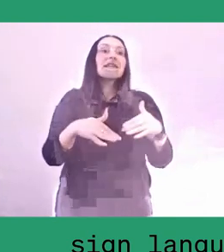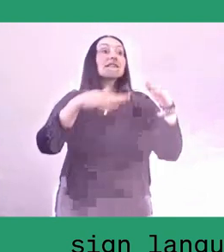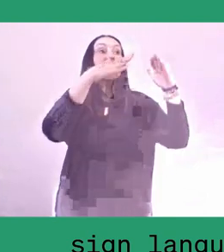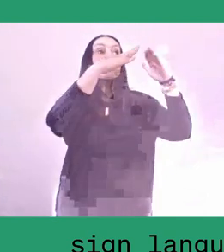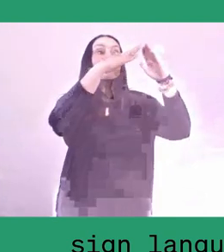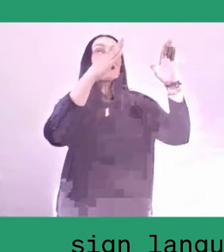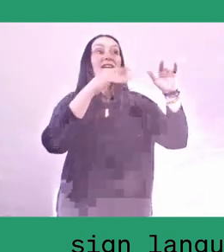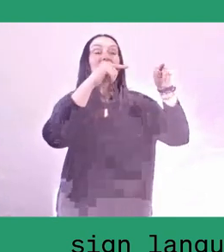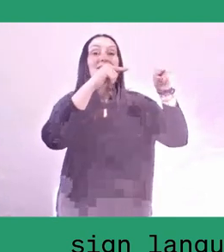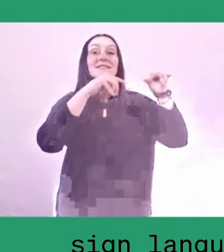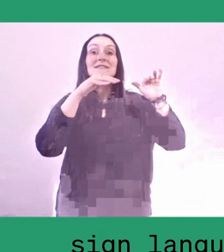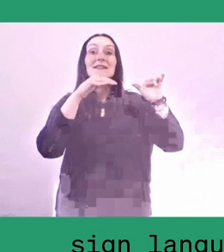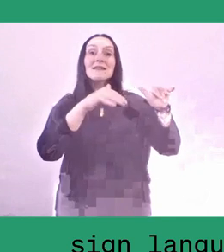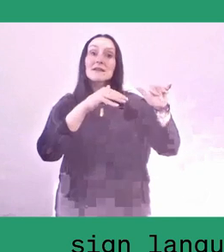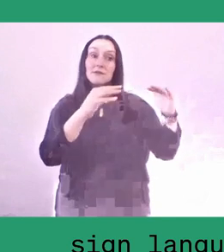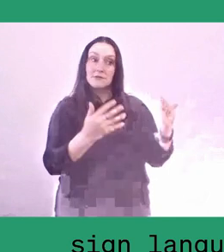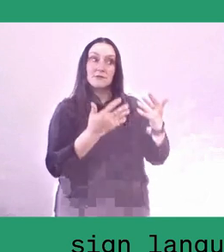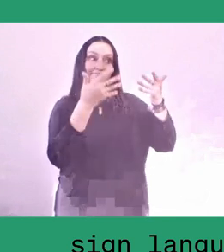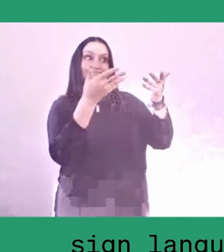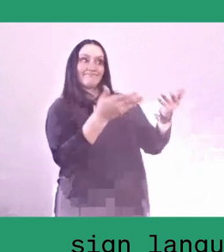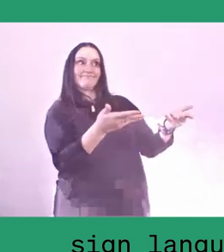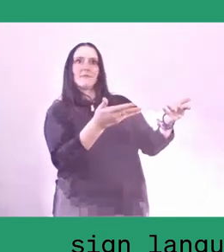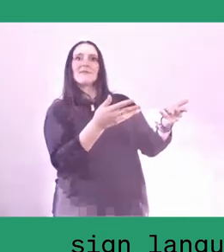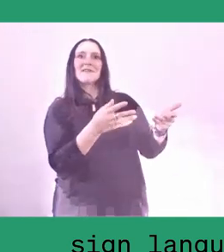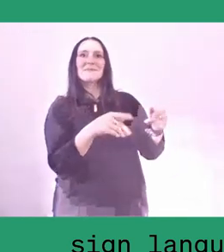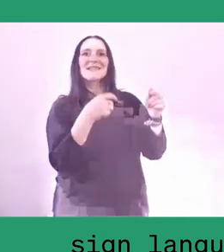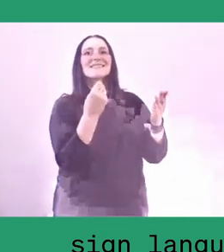the value is so memorable in our memories.